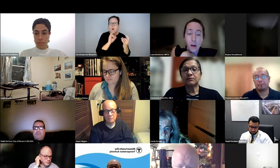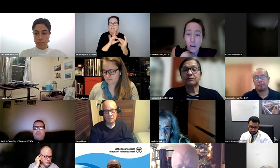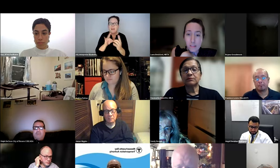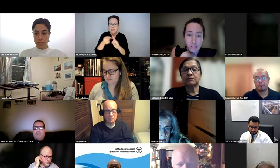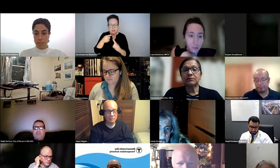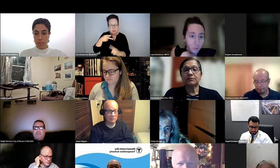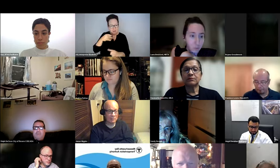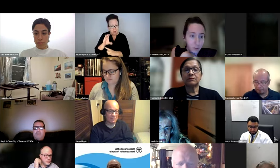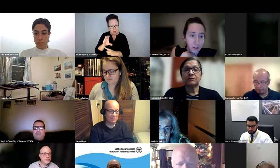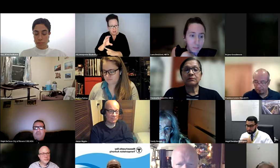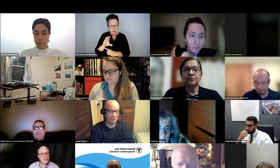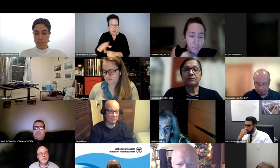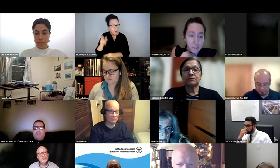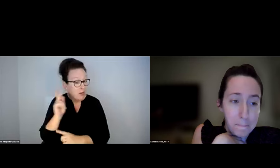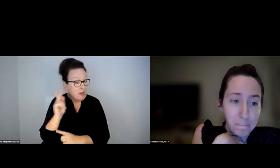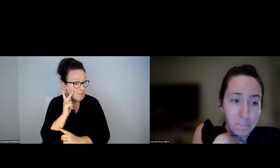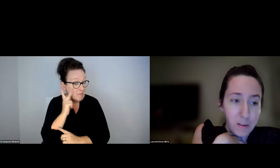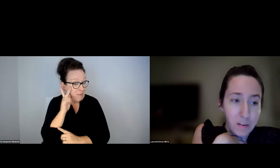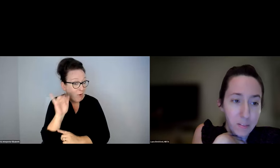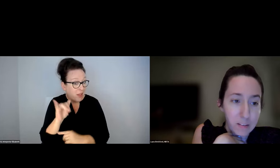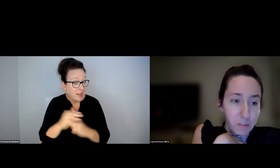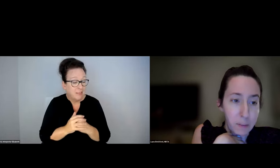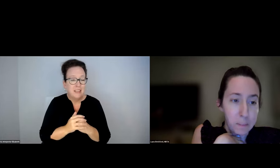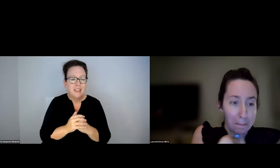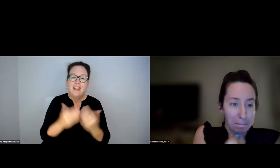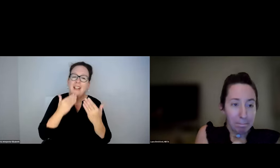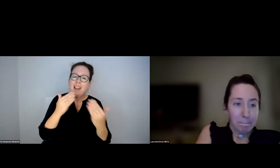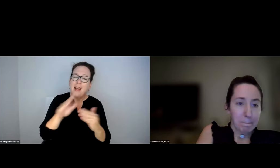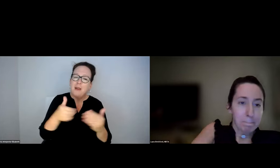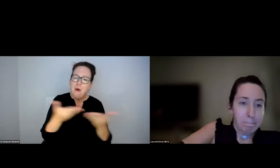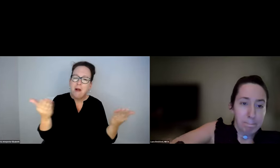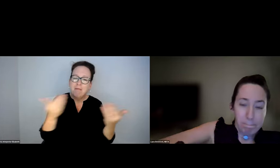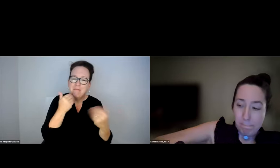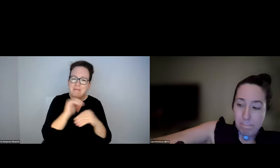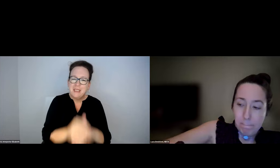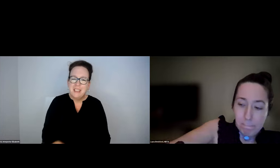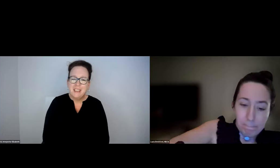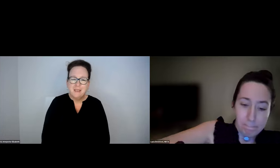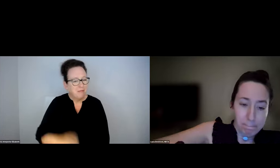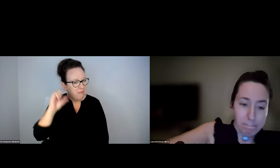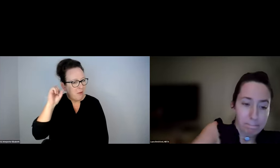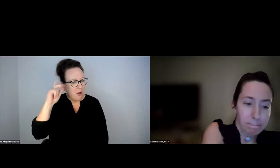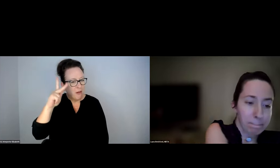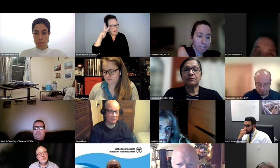ADDITIONAL FEEDBACK FROM THE PUBLIC. STAY TUNED FOR THAT. THANKS EVERYBODY.